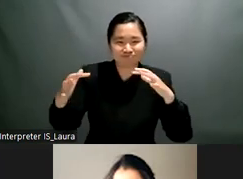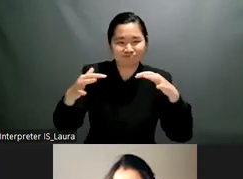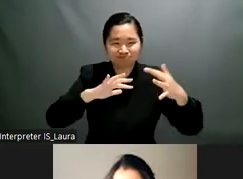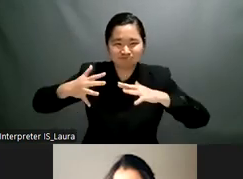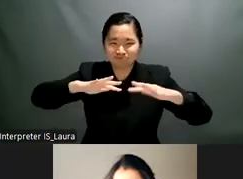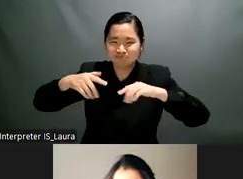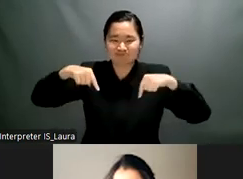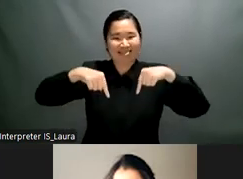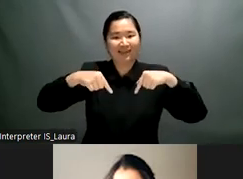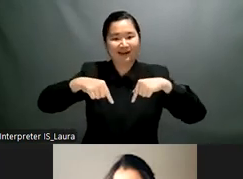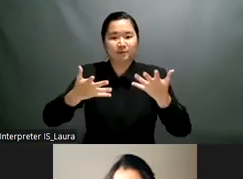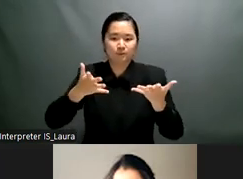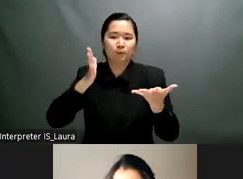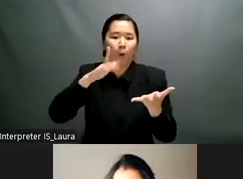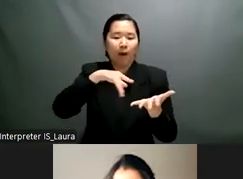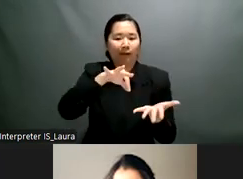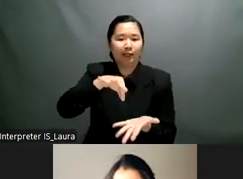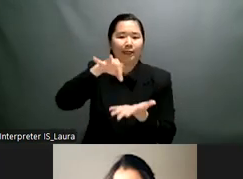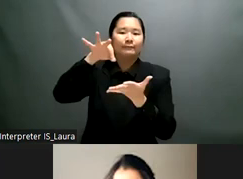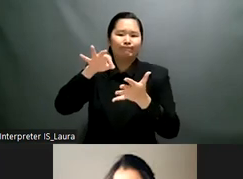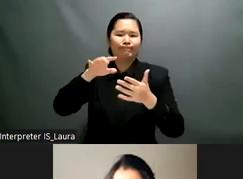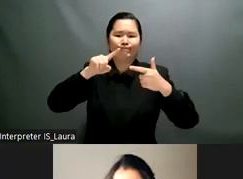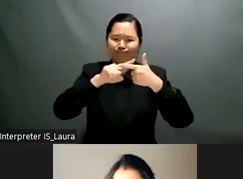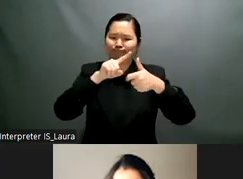knowledge sharing for inclusive education in digital classrooms